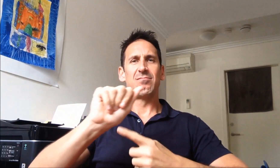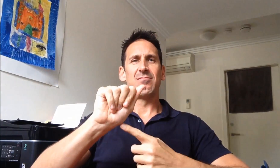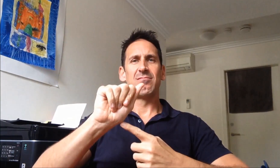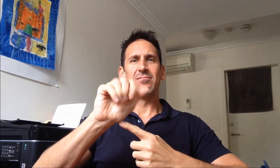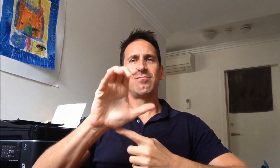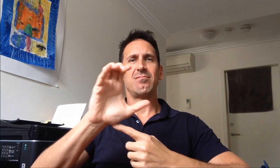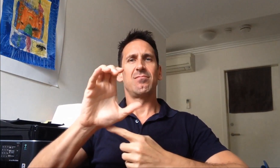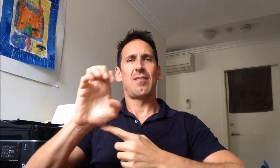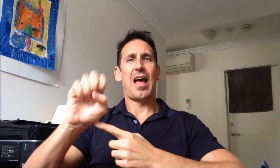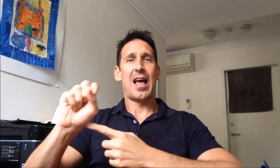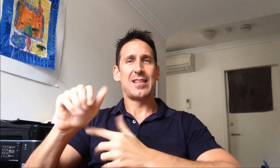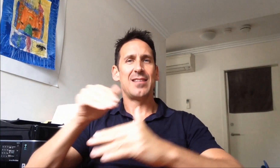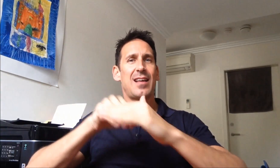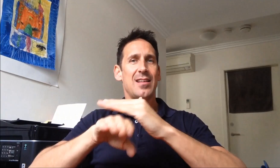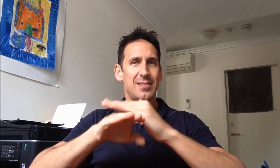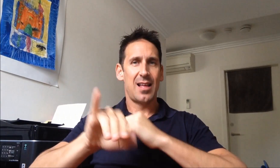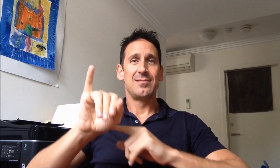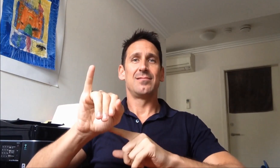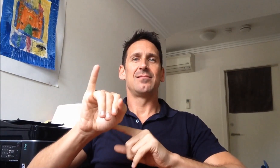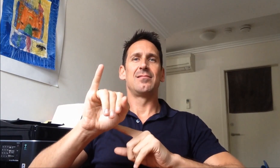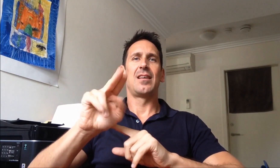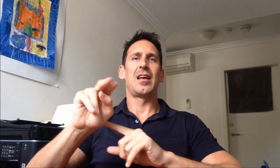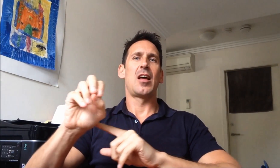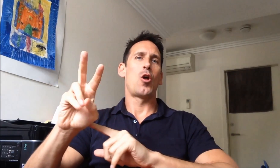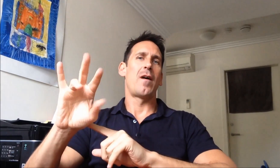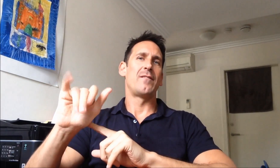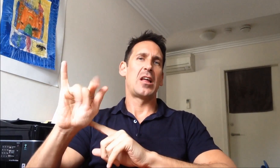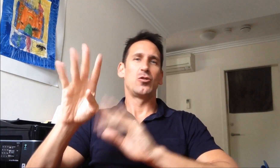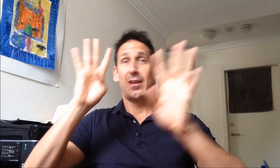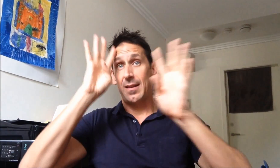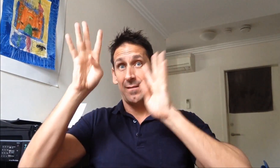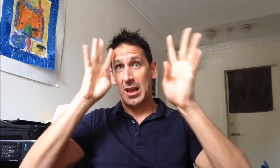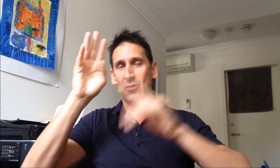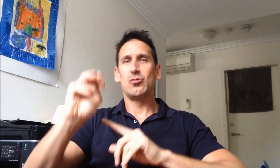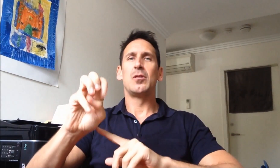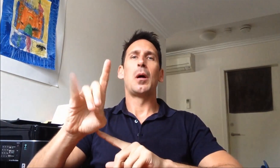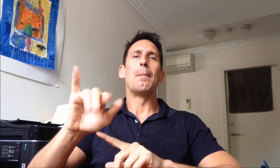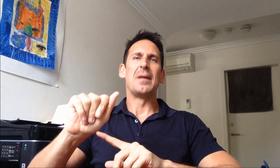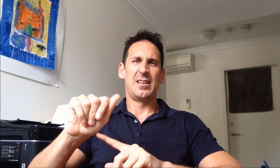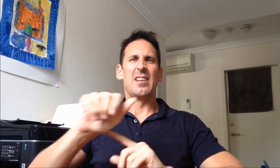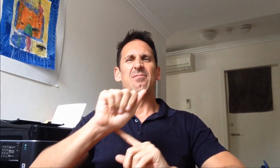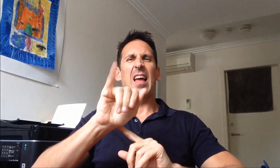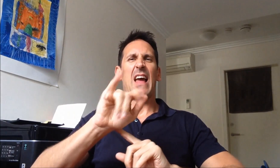Ai-Media stands for Access Innovation Media, and we call it 'Ai-Media' for short.